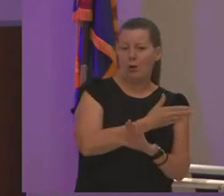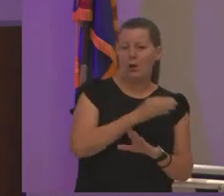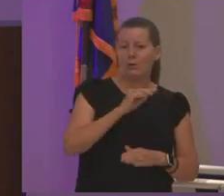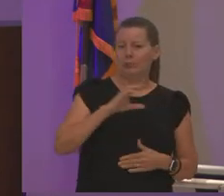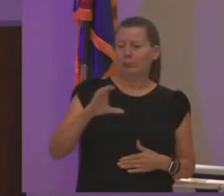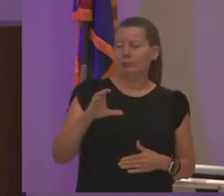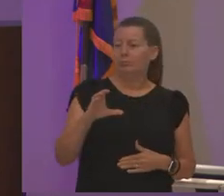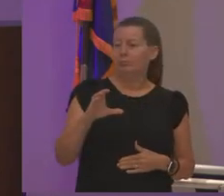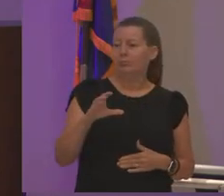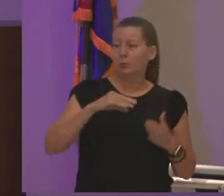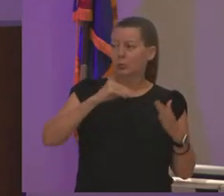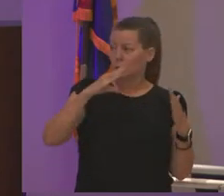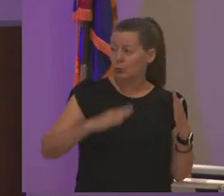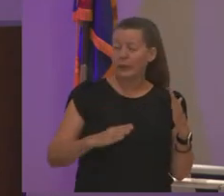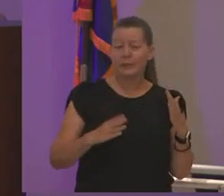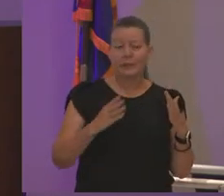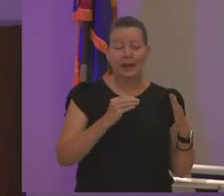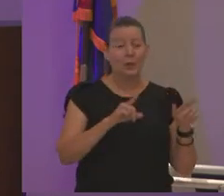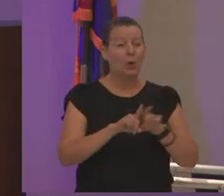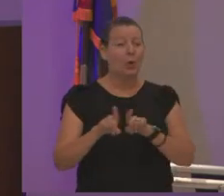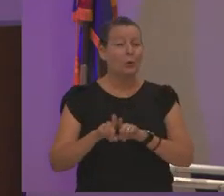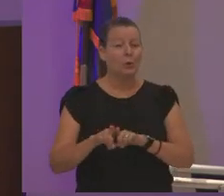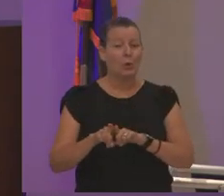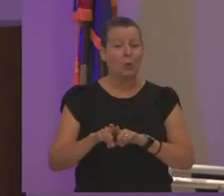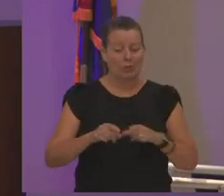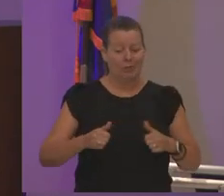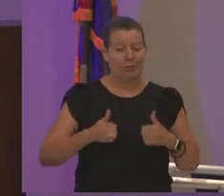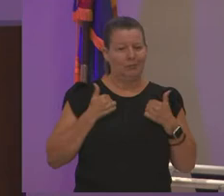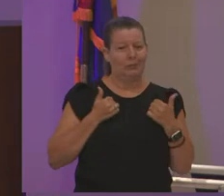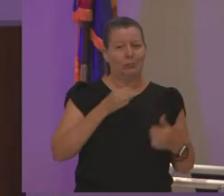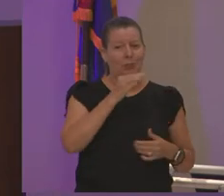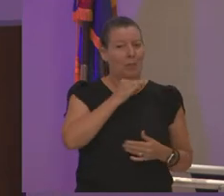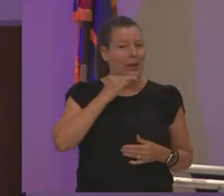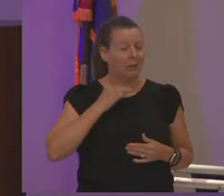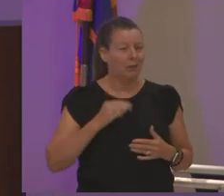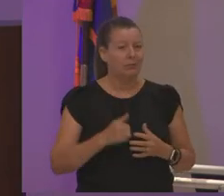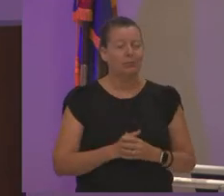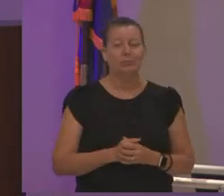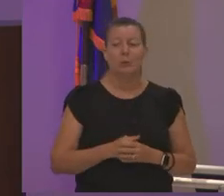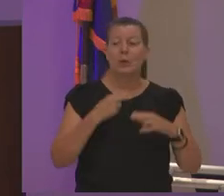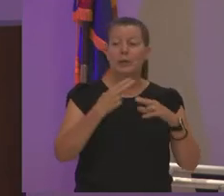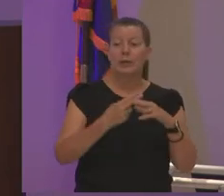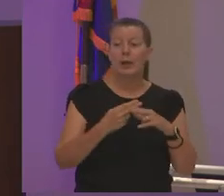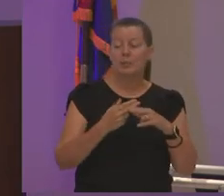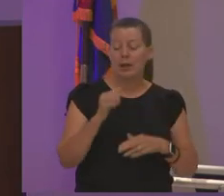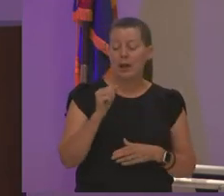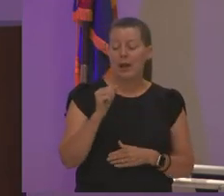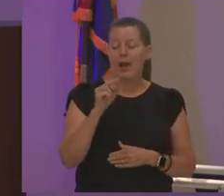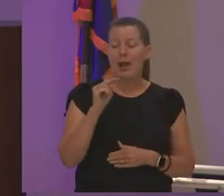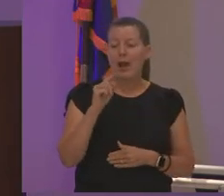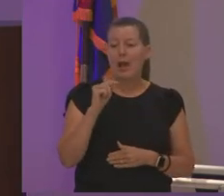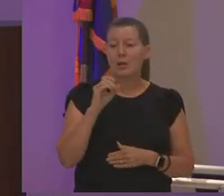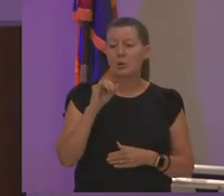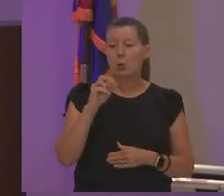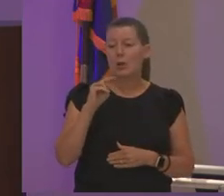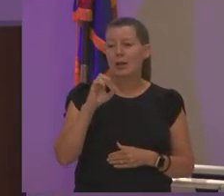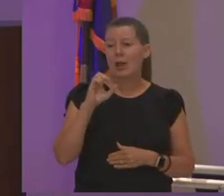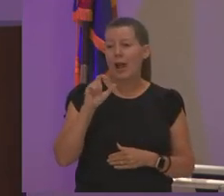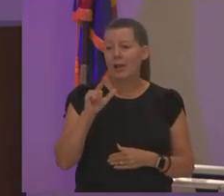college student and also a mesa resident she her name is antoinette cawley she is actually featured